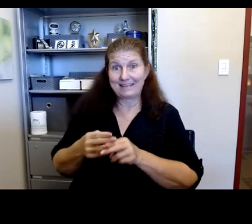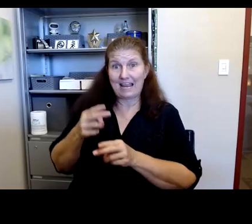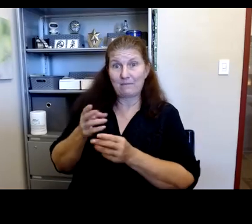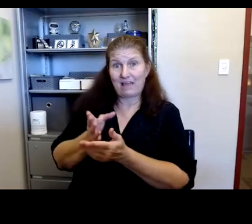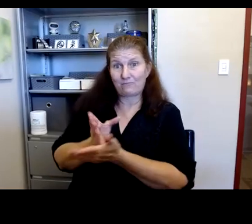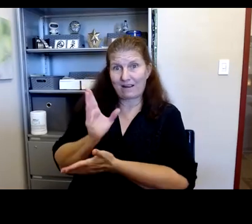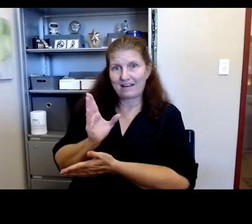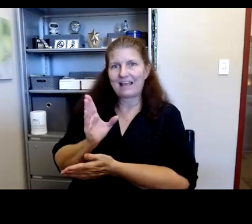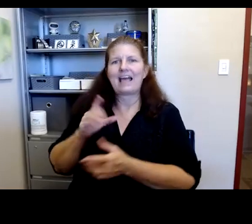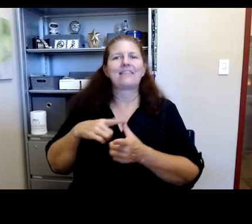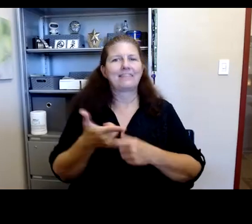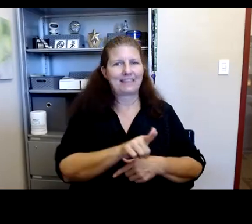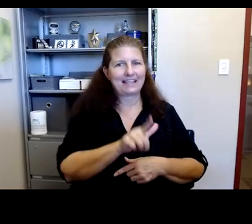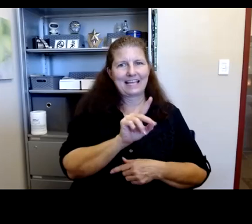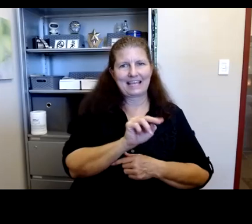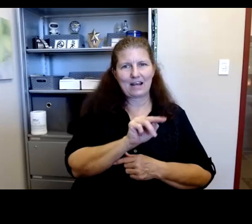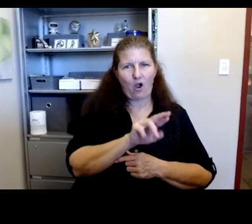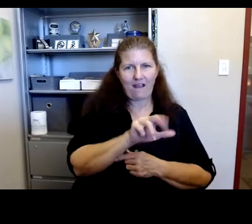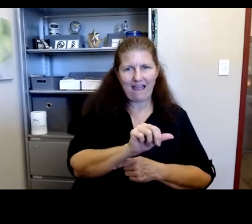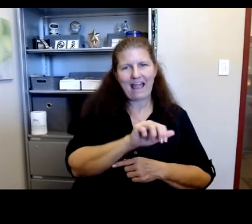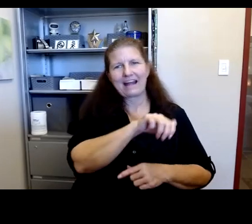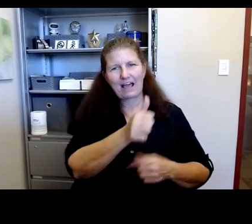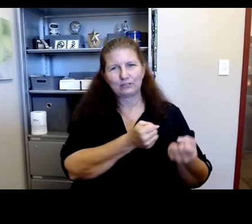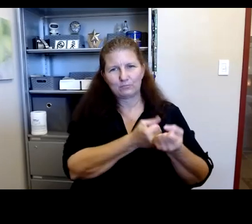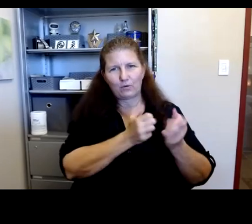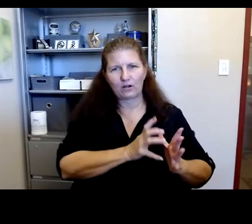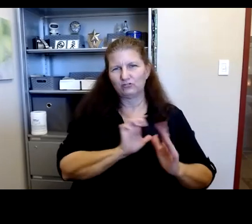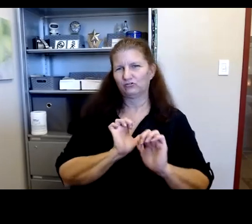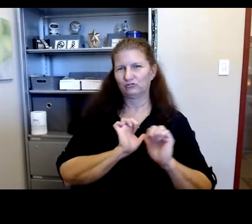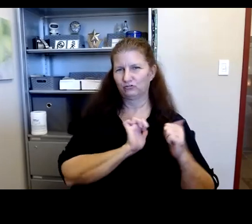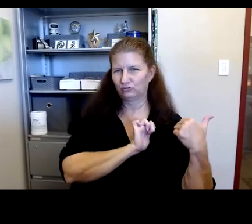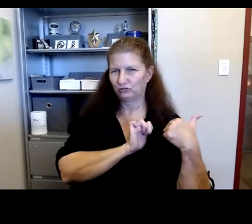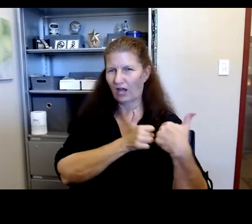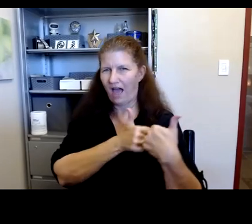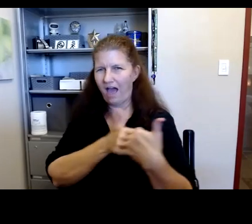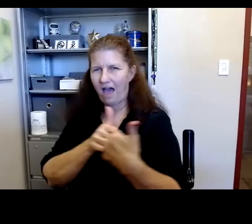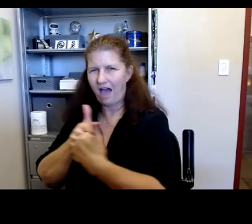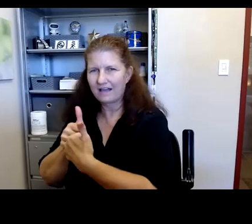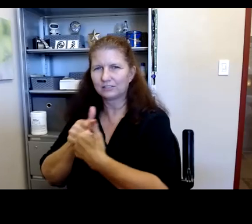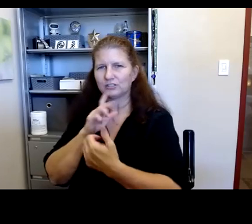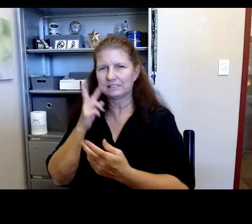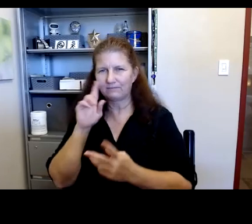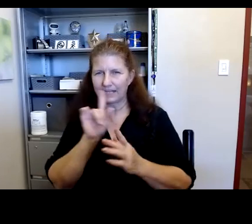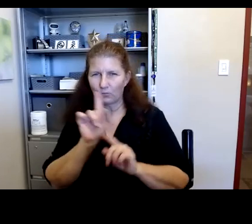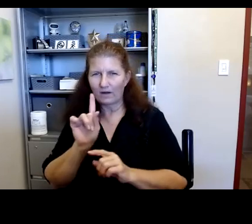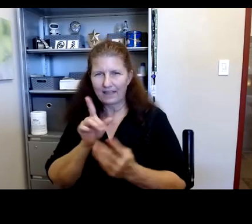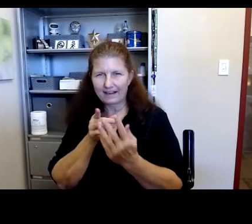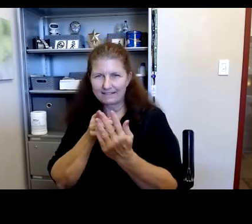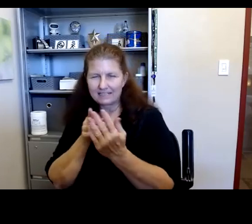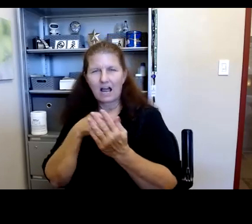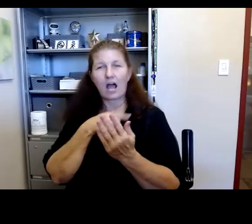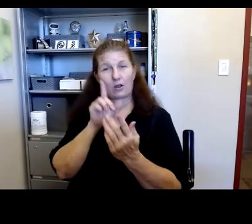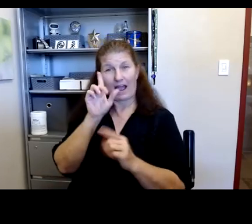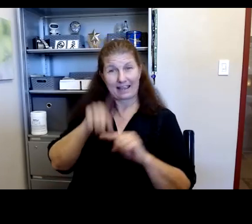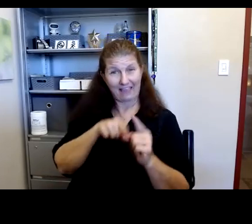Robyn Thomas: then the Nra and their allies went and challenged everything to see if they could poke some holes in this sort of policy space.